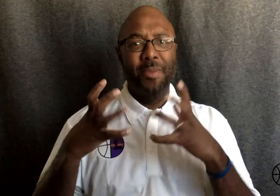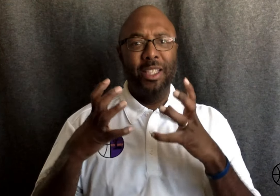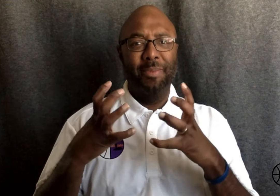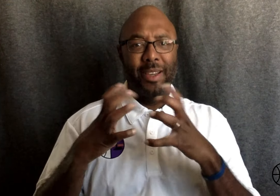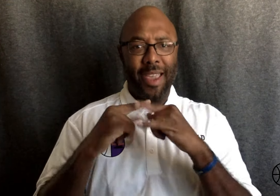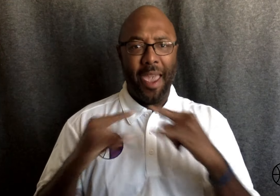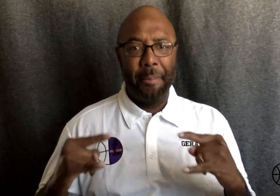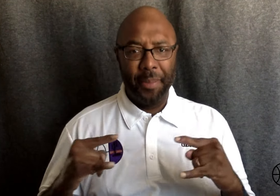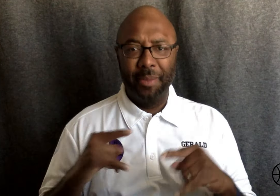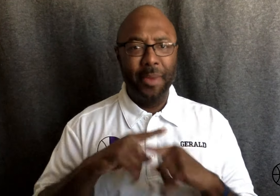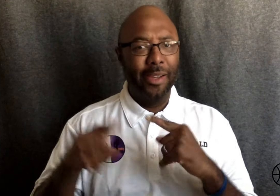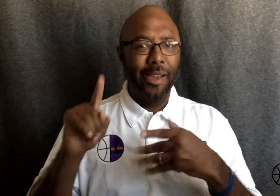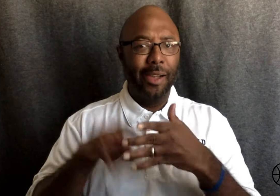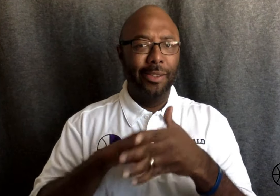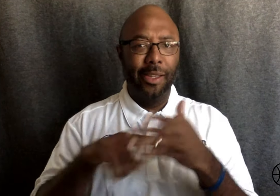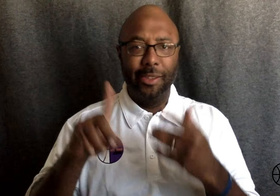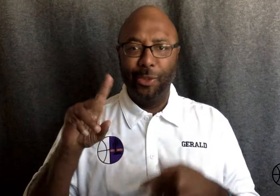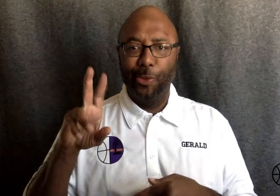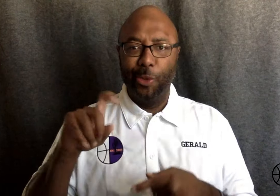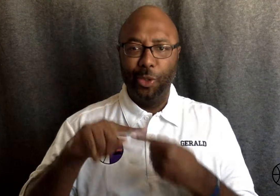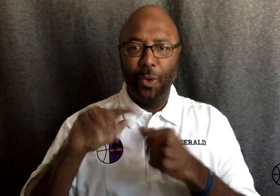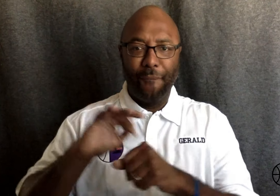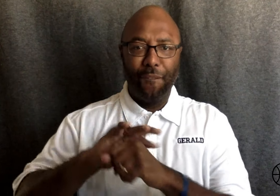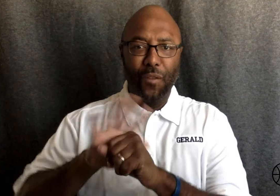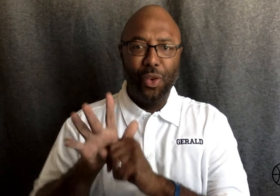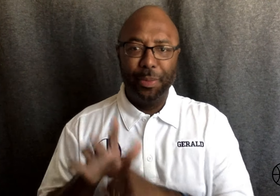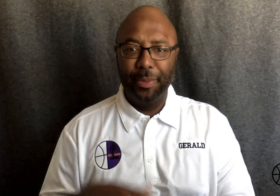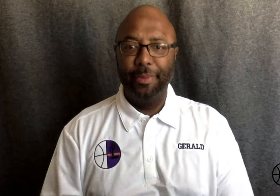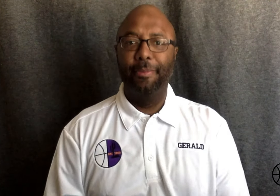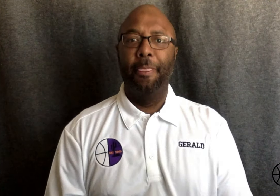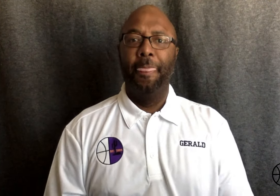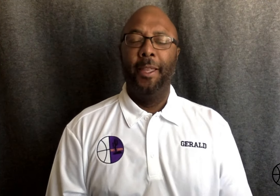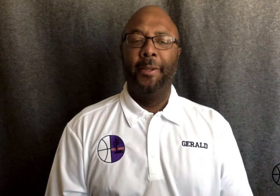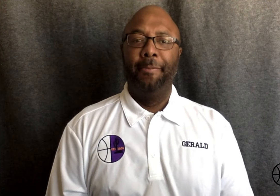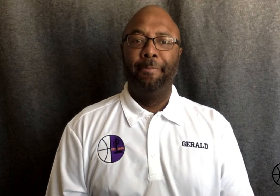But it was cancelled due to the coronavirus.